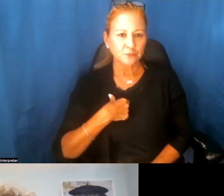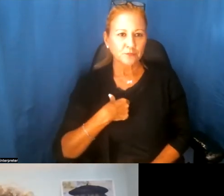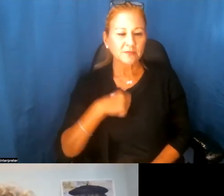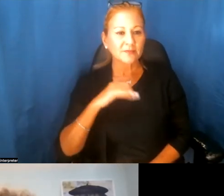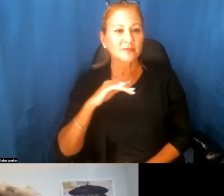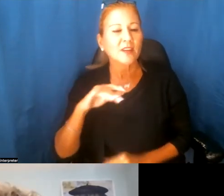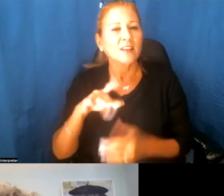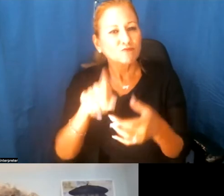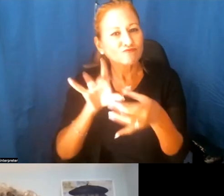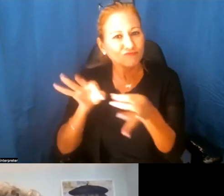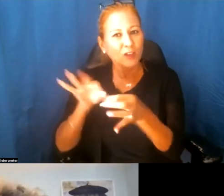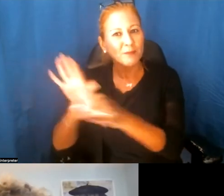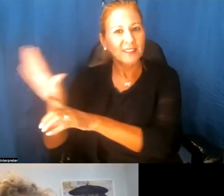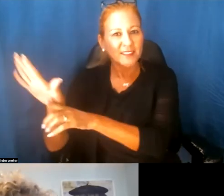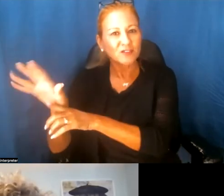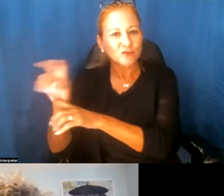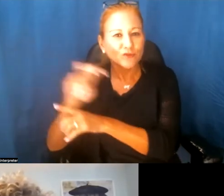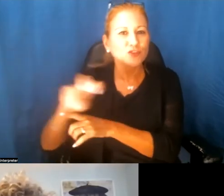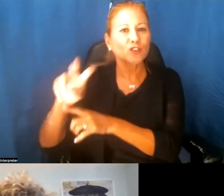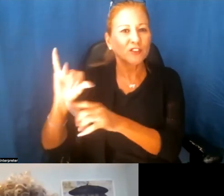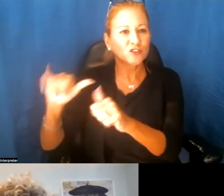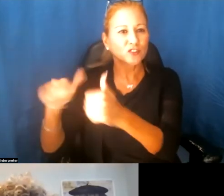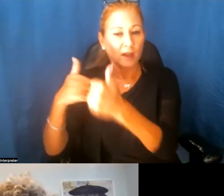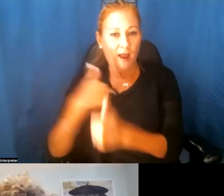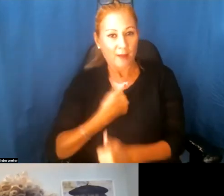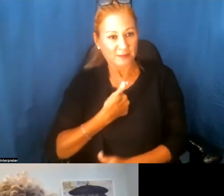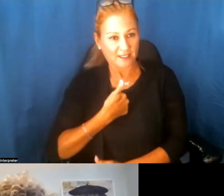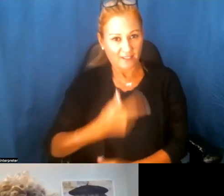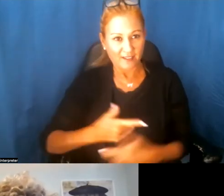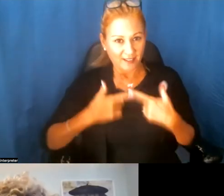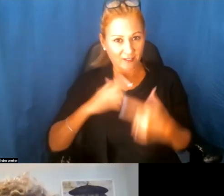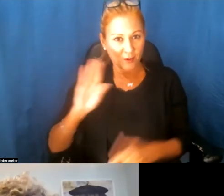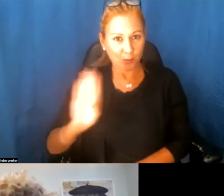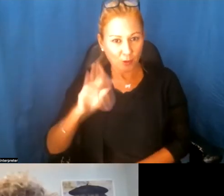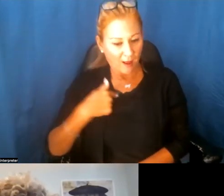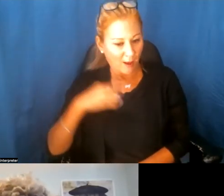or challenges because you know I- I lived in Brooklyn, I'm Muslim, I was like a Muslim in